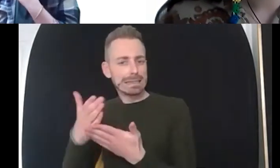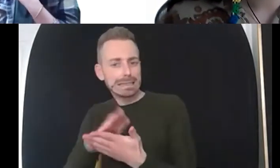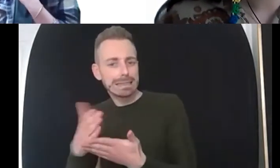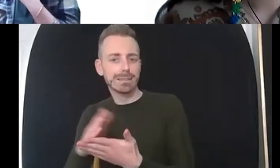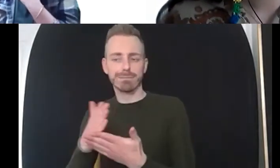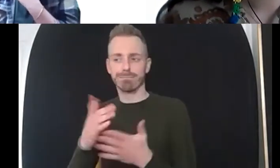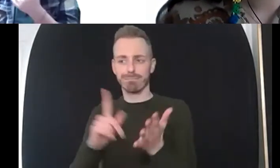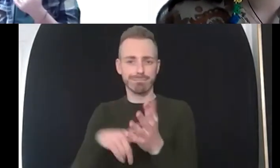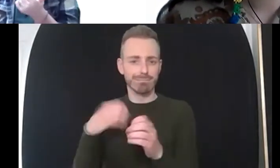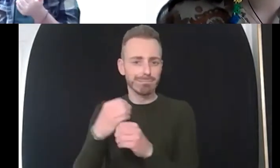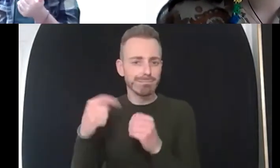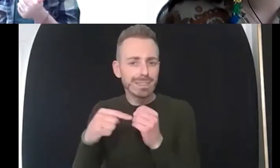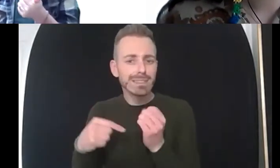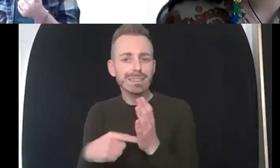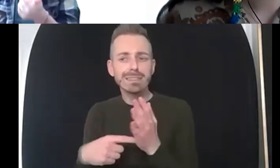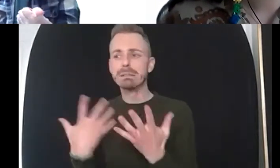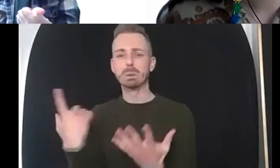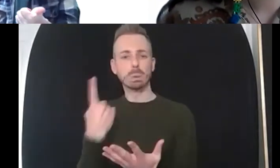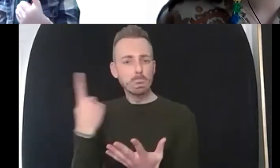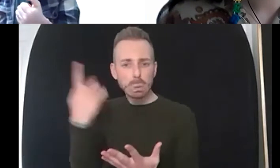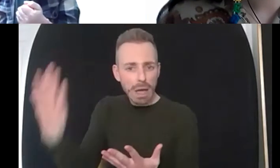i i suppose the first thing is it's really positive that there's some sense of questioning